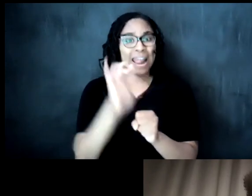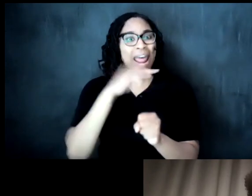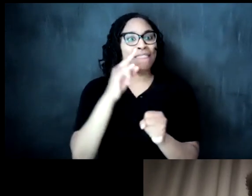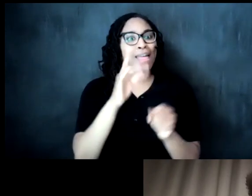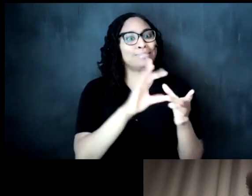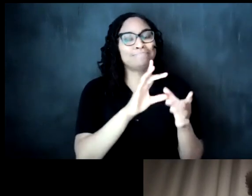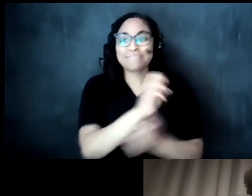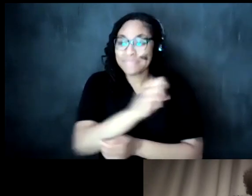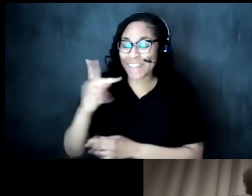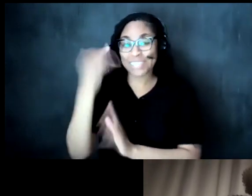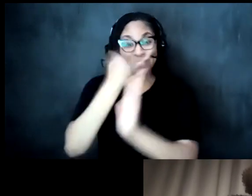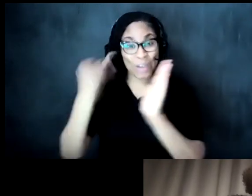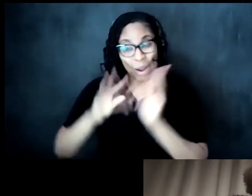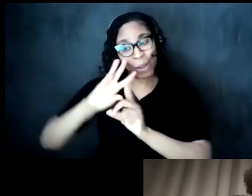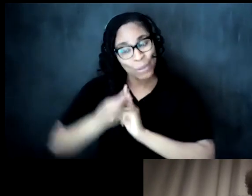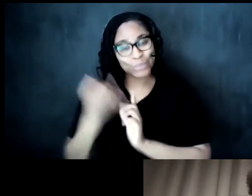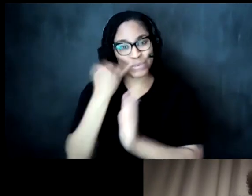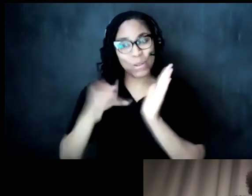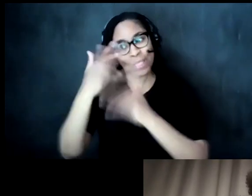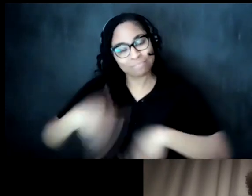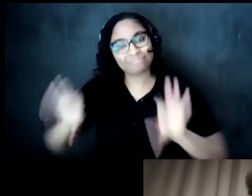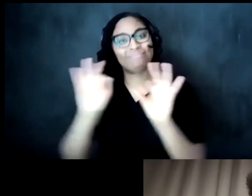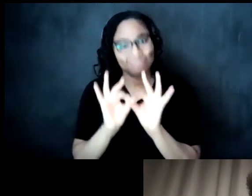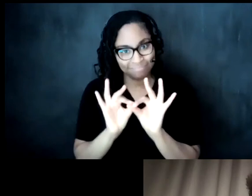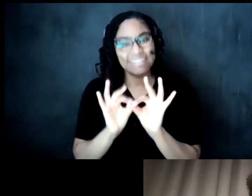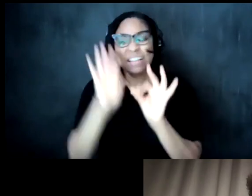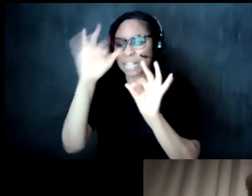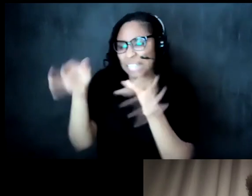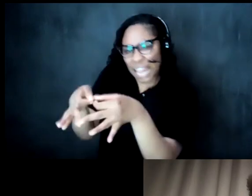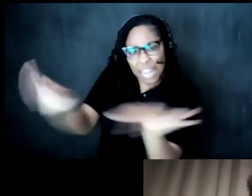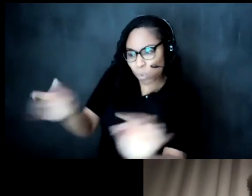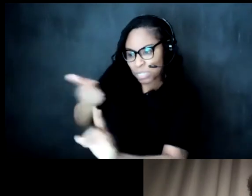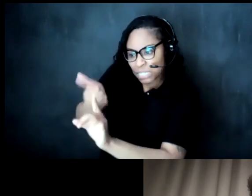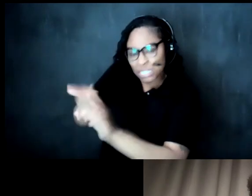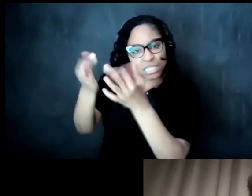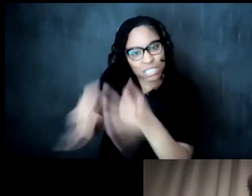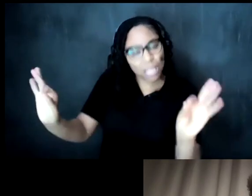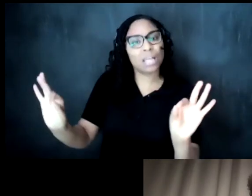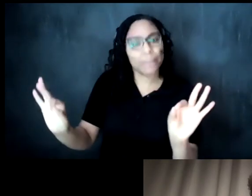which is why i think this is this is so important because it is a language uh that that that can be